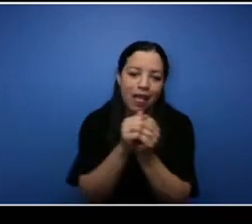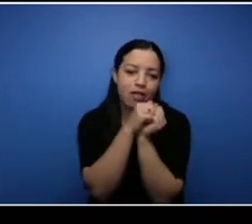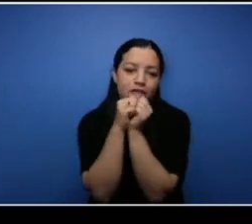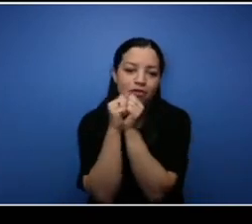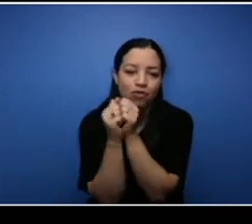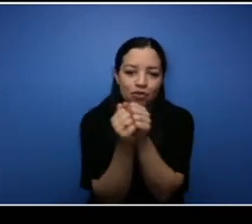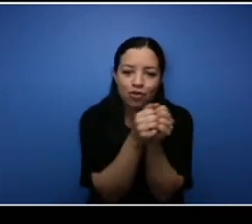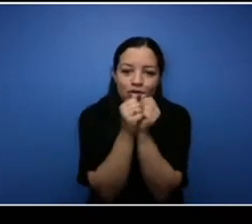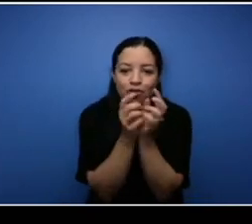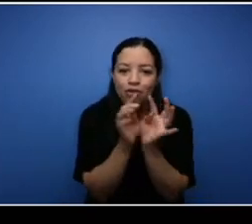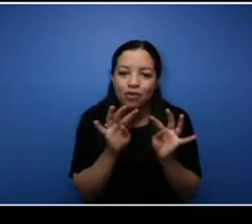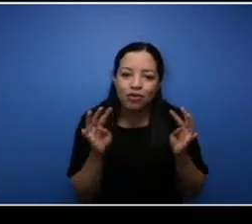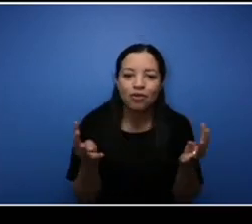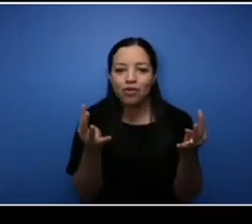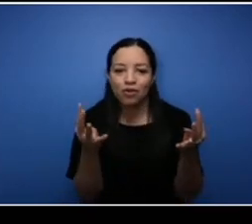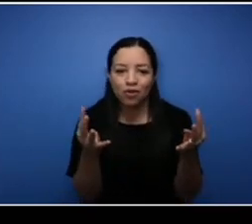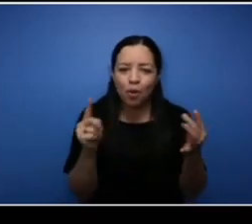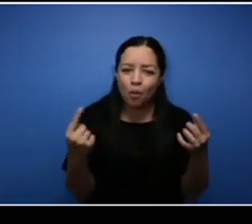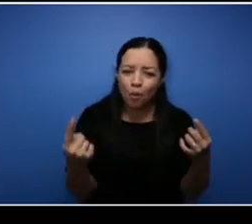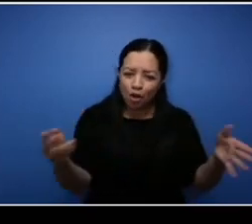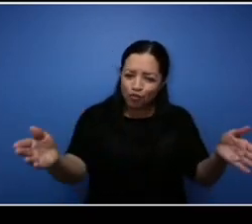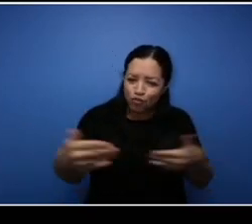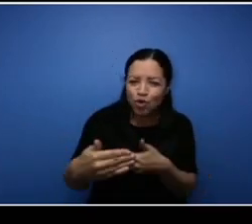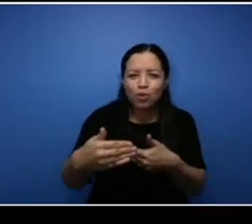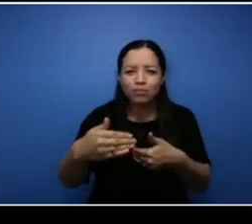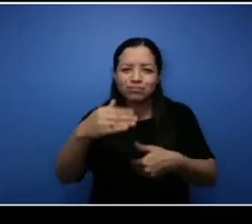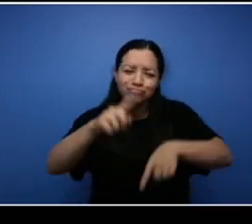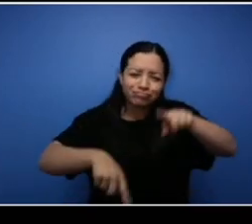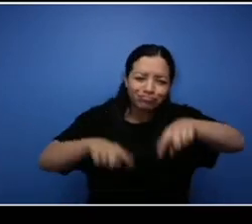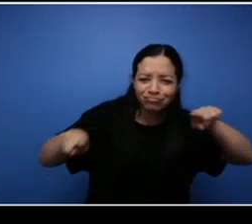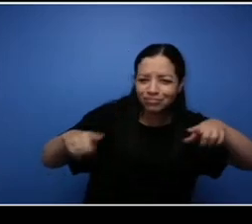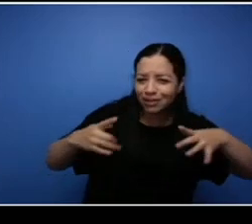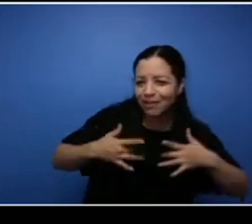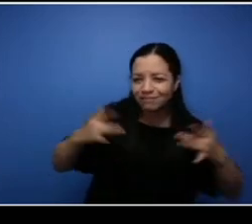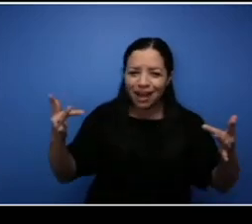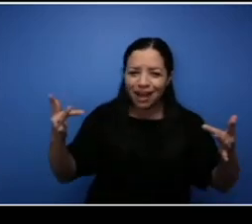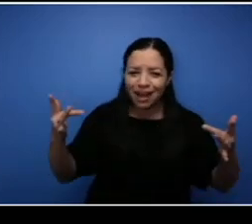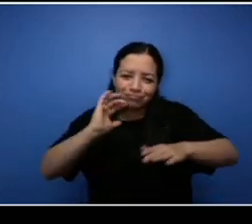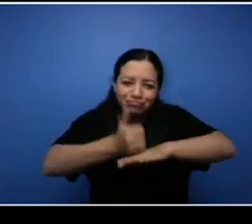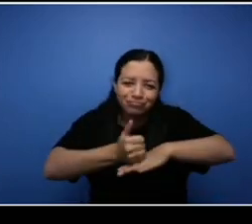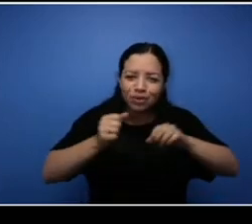room so that you know we can have events there and bring our people together and have a good